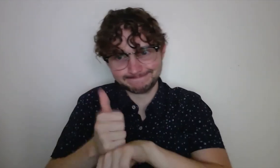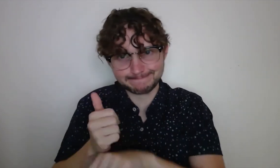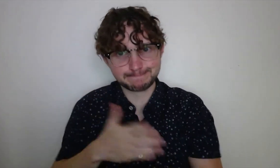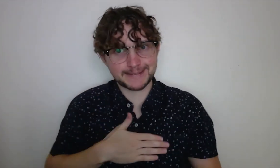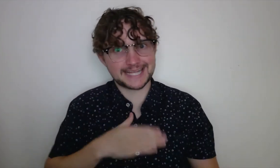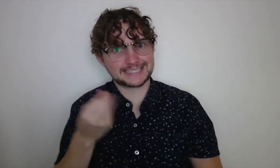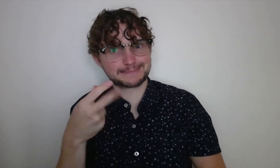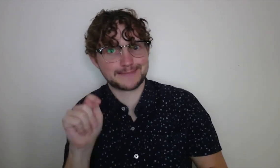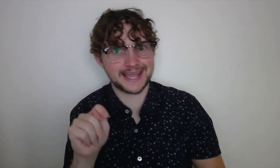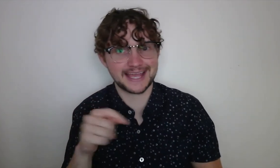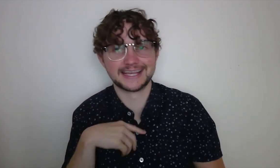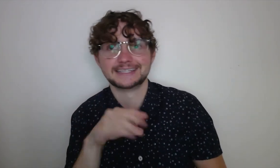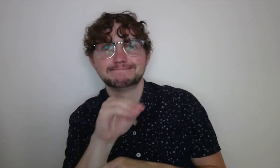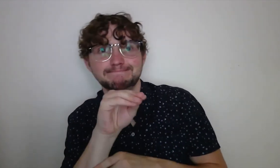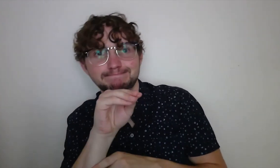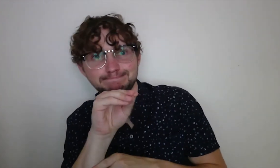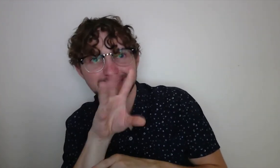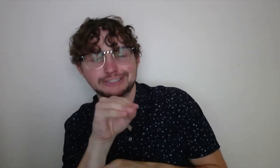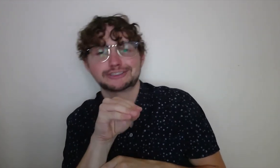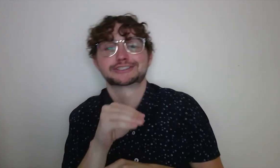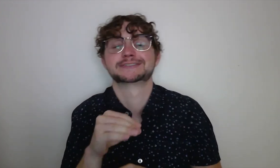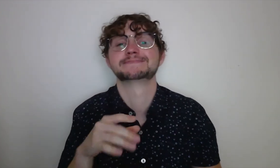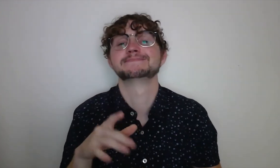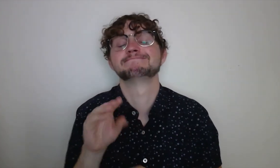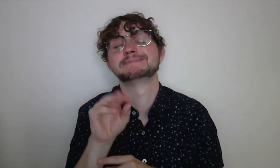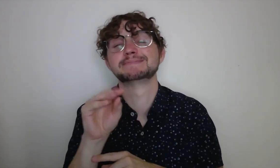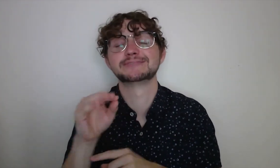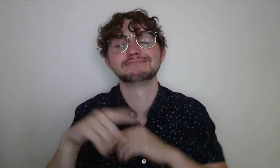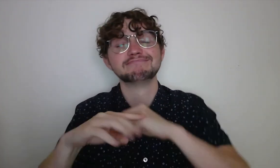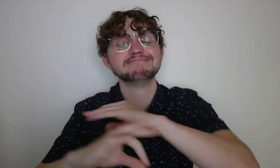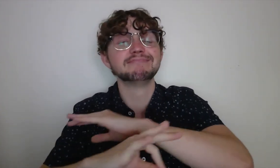and that location was hard to find it was meant to be. I was